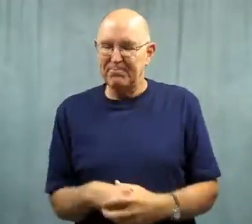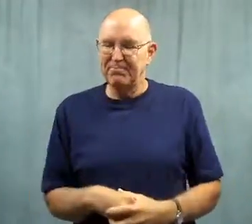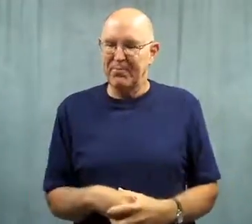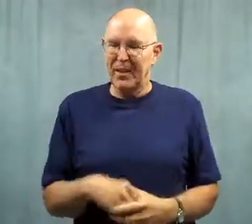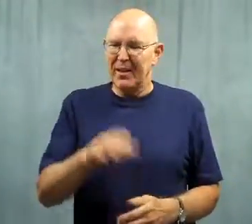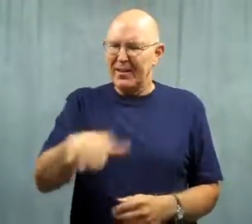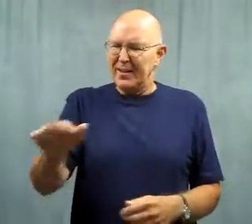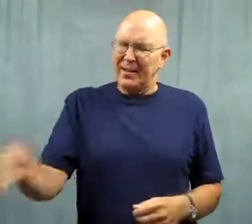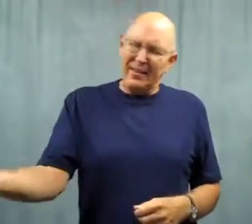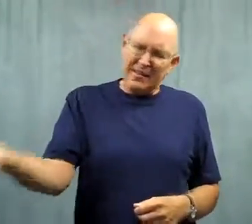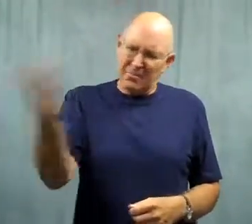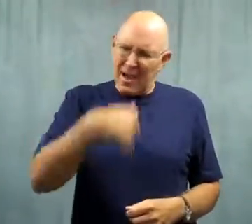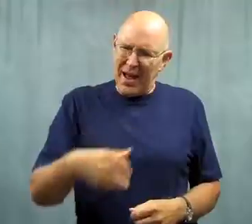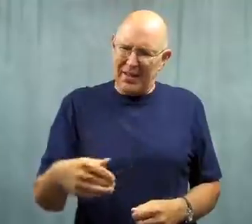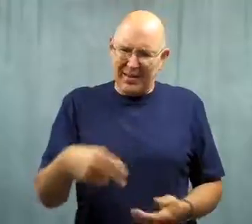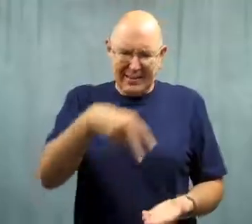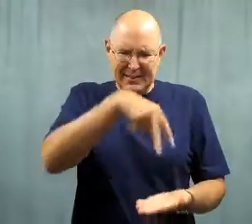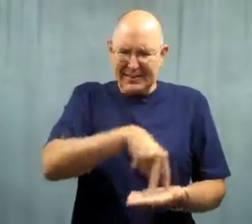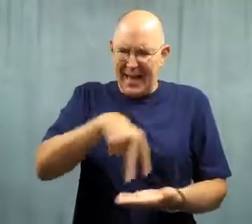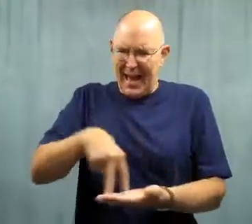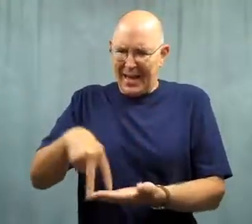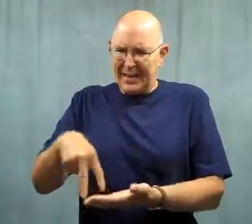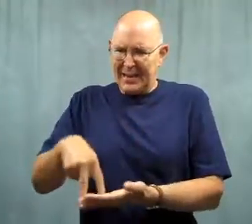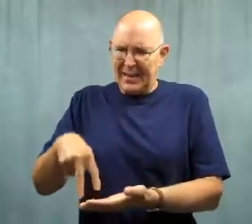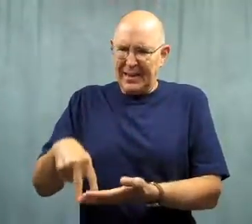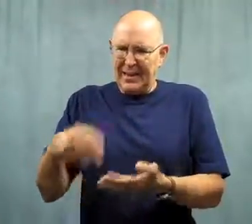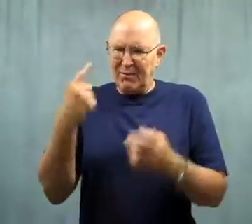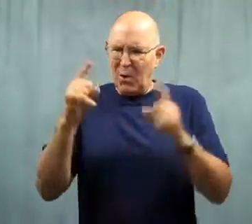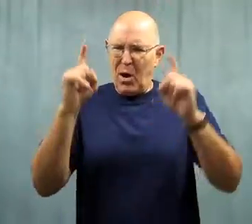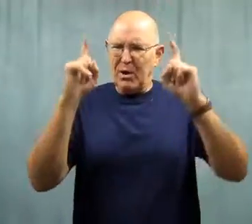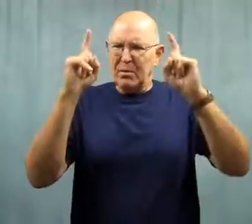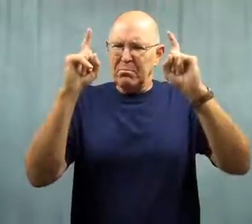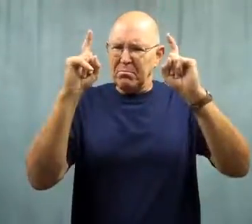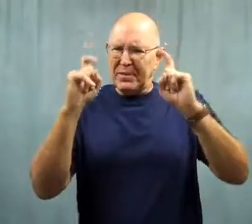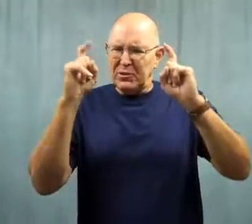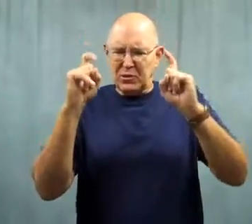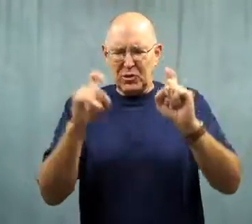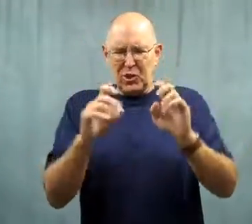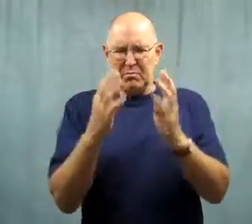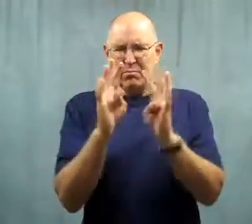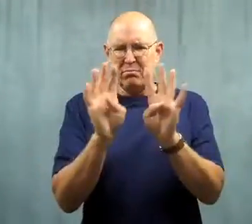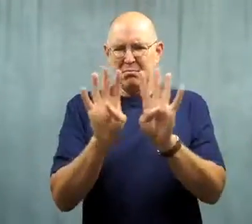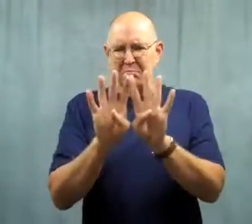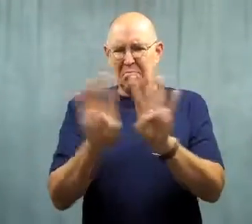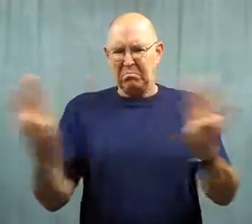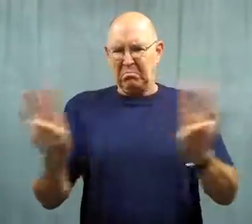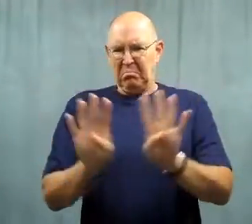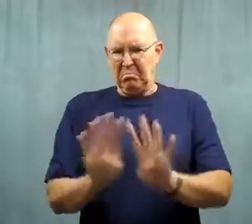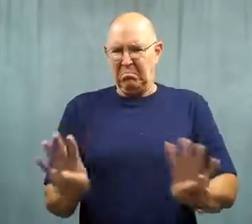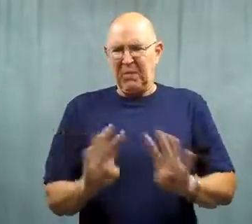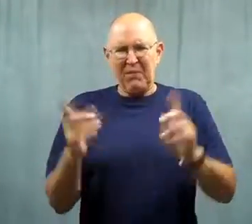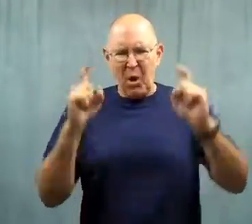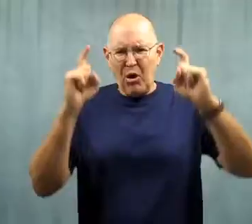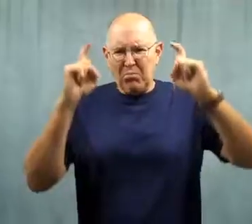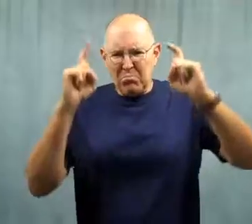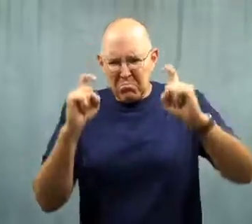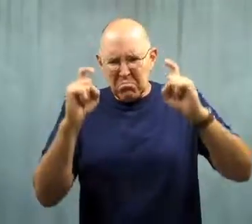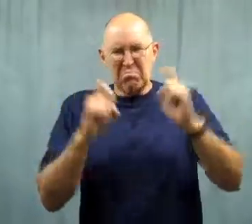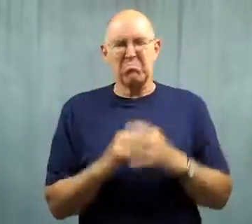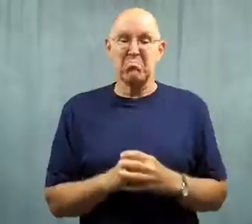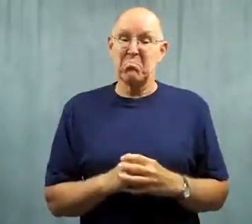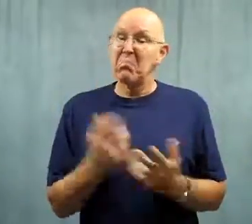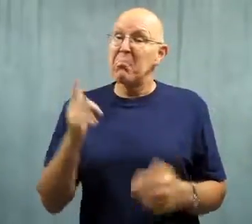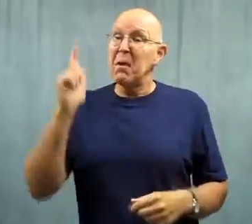She told the kids to stand and pose for a class picture.